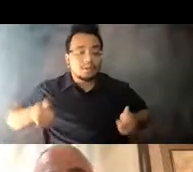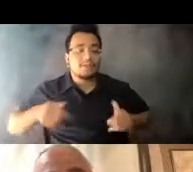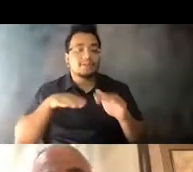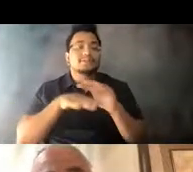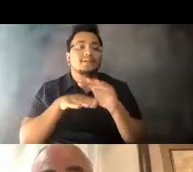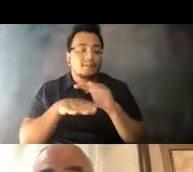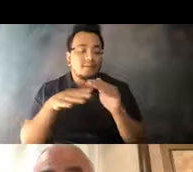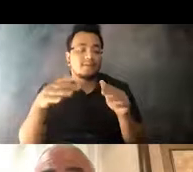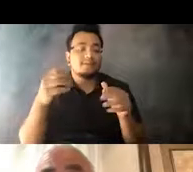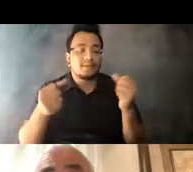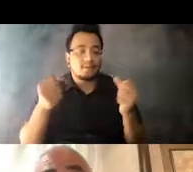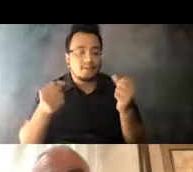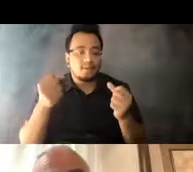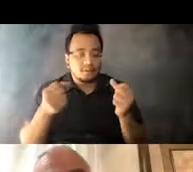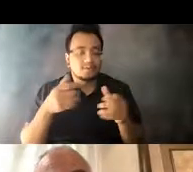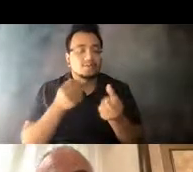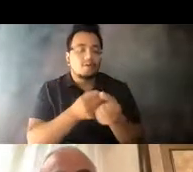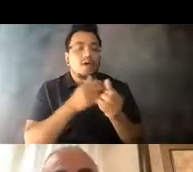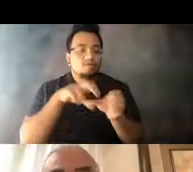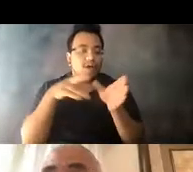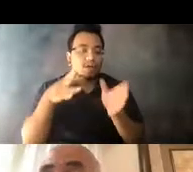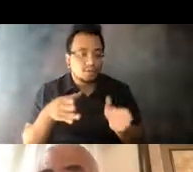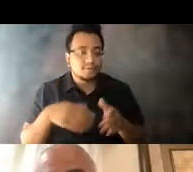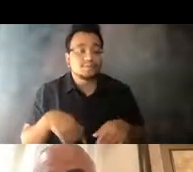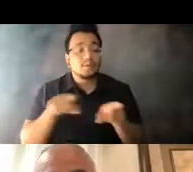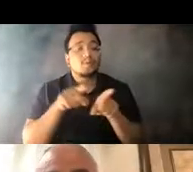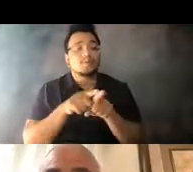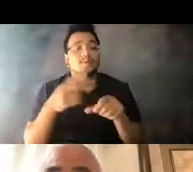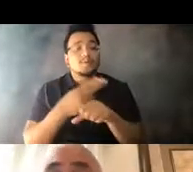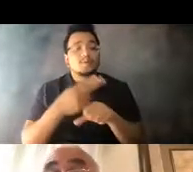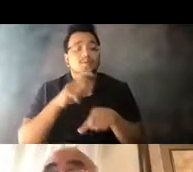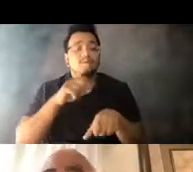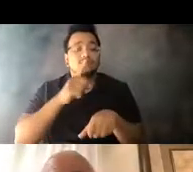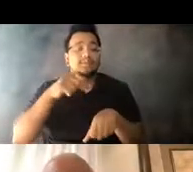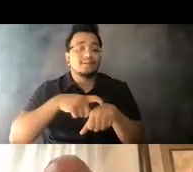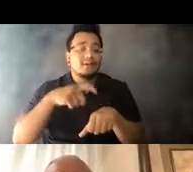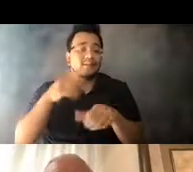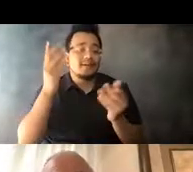all of our riders. 14:37:39 We also used real-time passenger load information to address corridors where